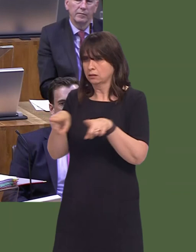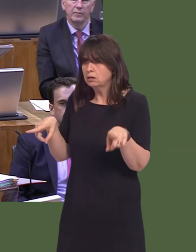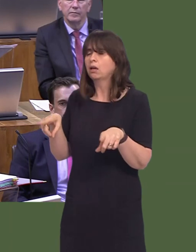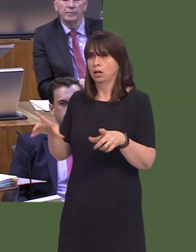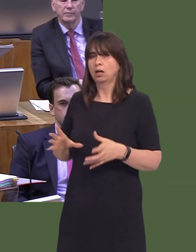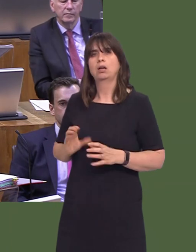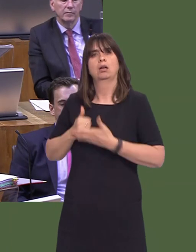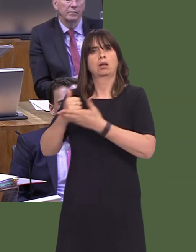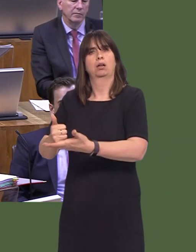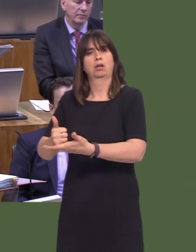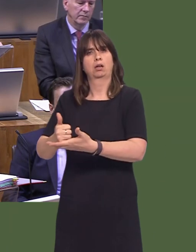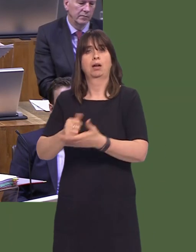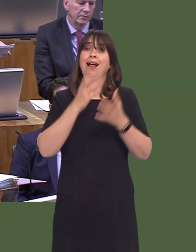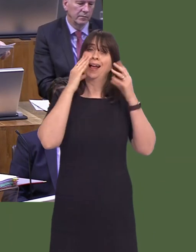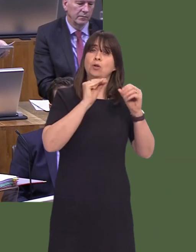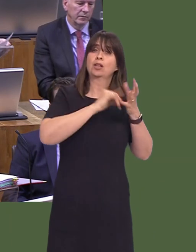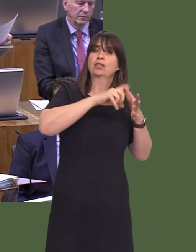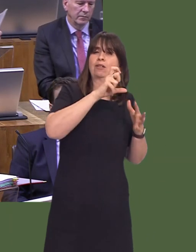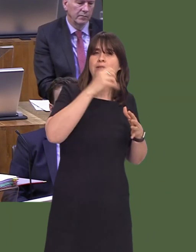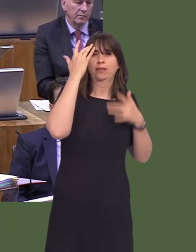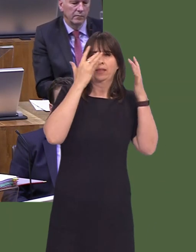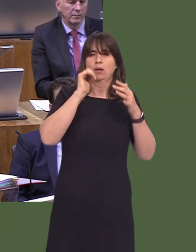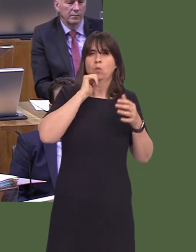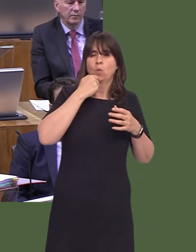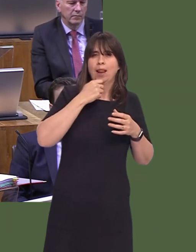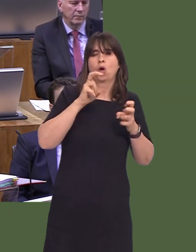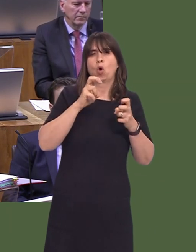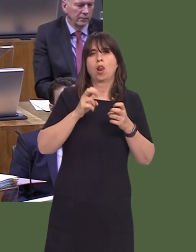education Secretary is in the process of looking to introduce an improved grant that suits